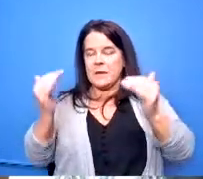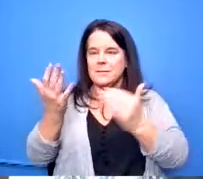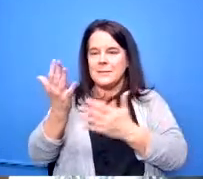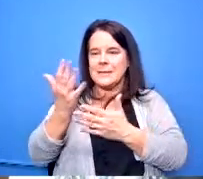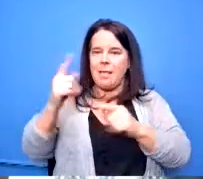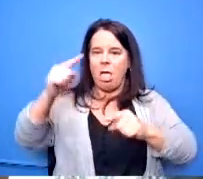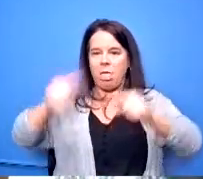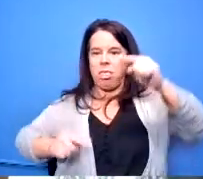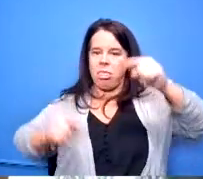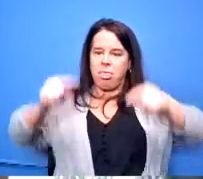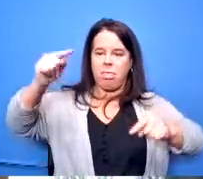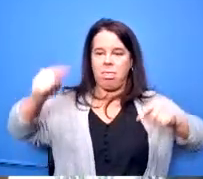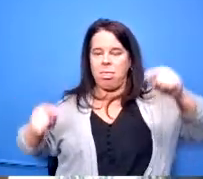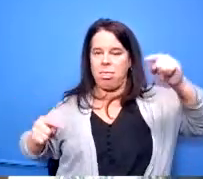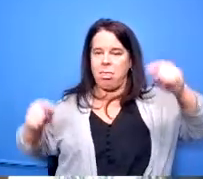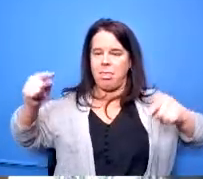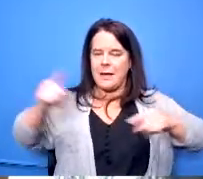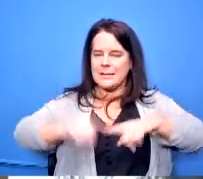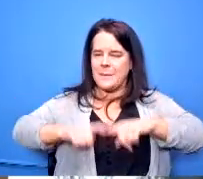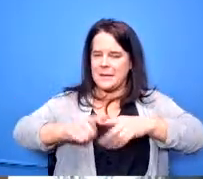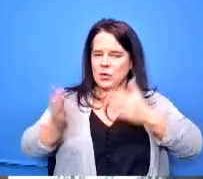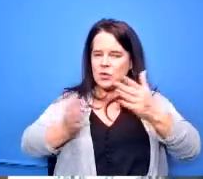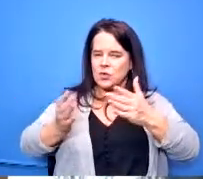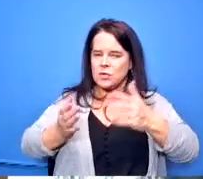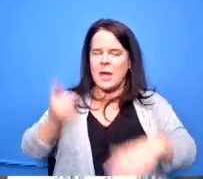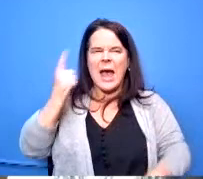on the service that they provide yeah i think i'm just going to need to see it in writing because